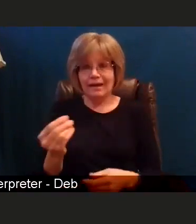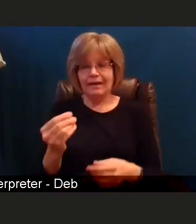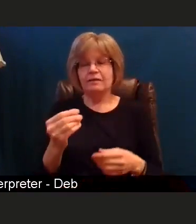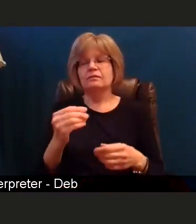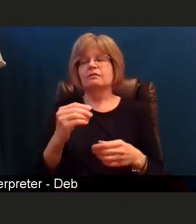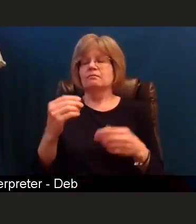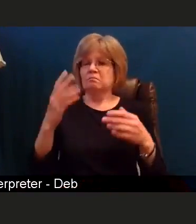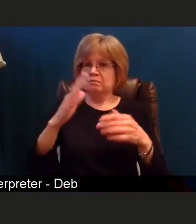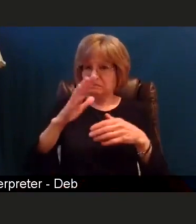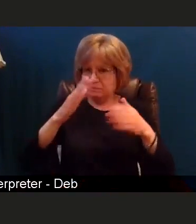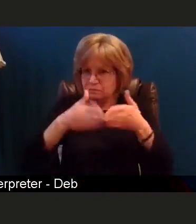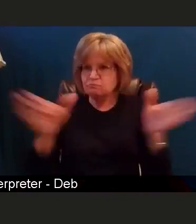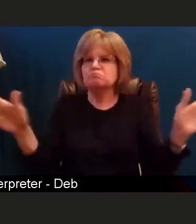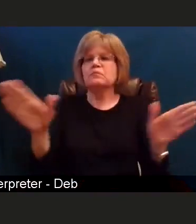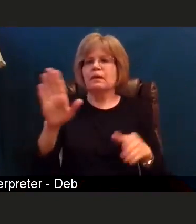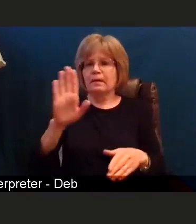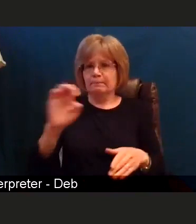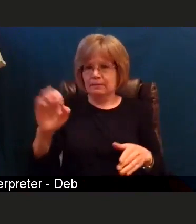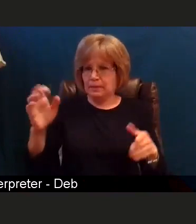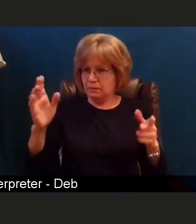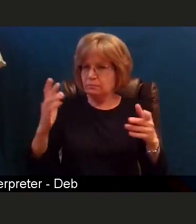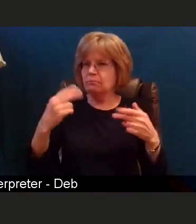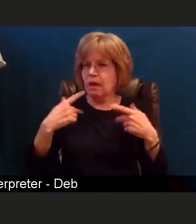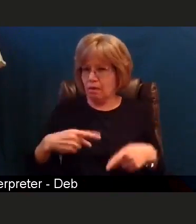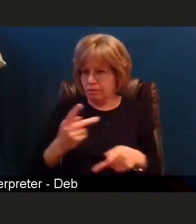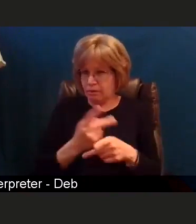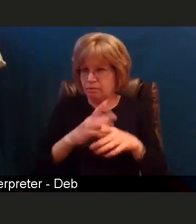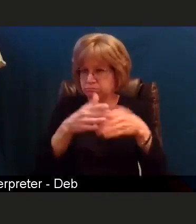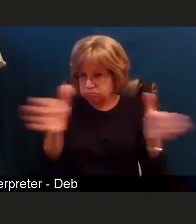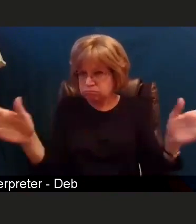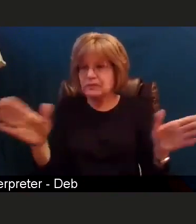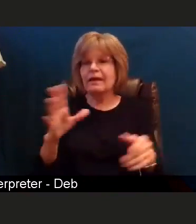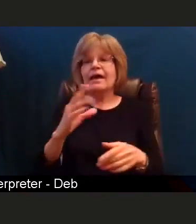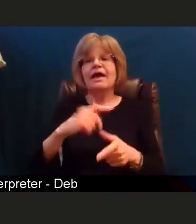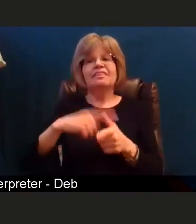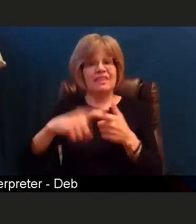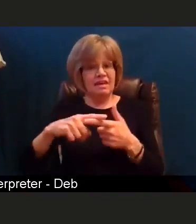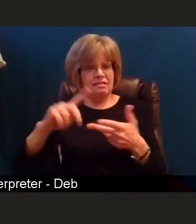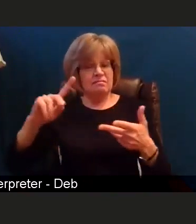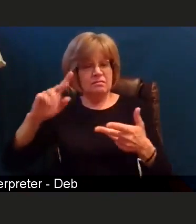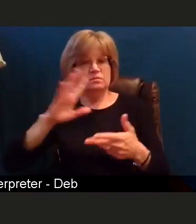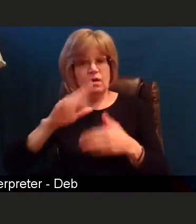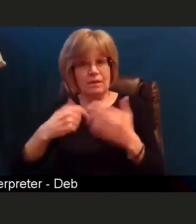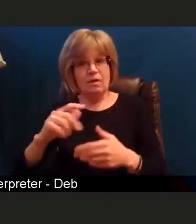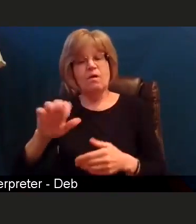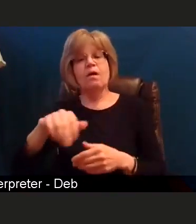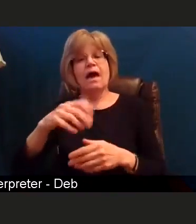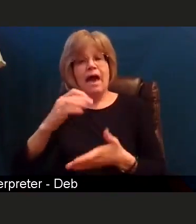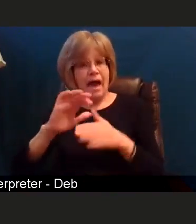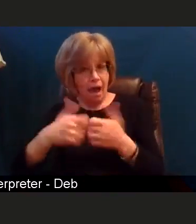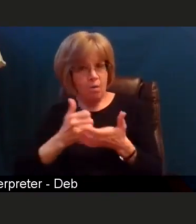all our other healthcare partners as well as other first responders and, we'll talk a little bit about how we're moving forward